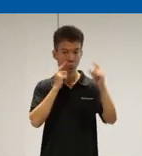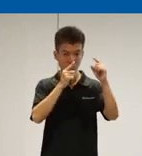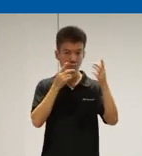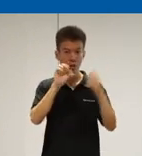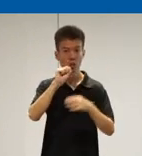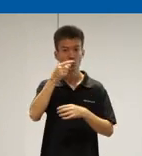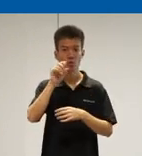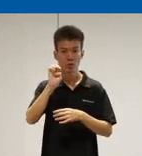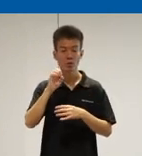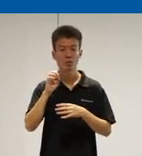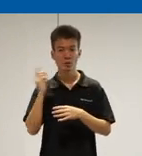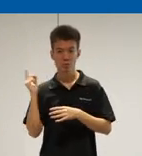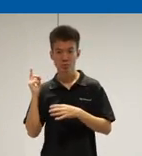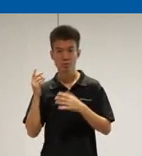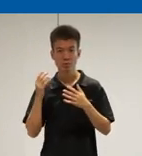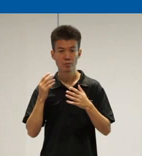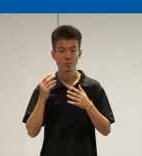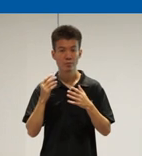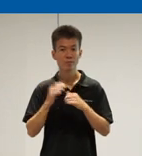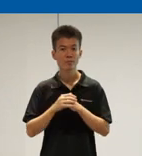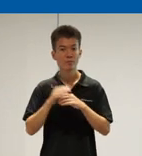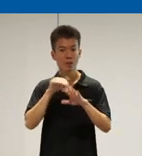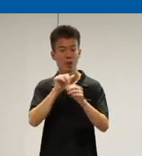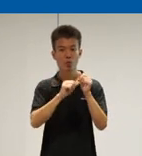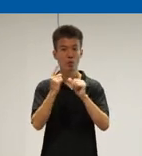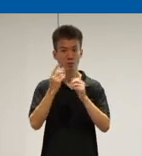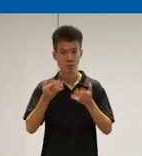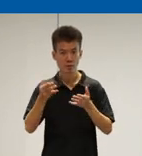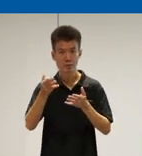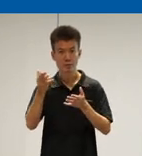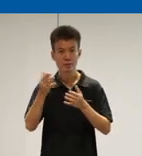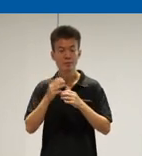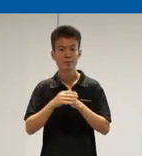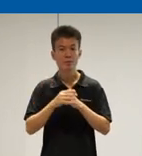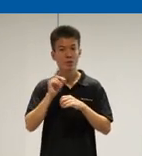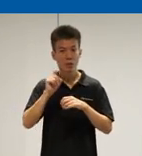enable and we and um even uh everyone else here actually is that you know we have to advocate